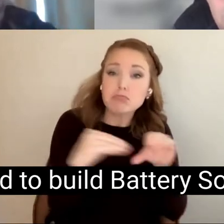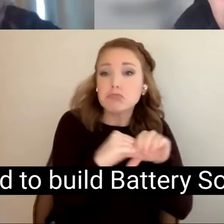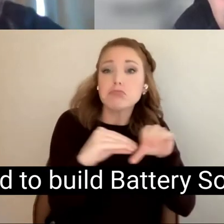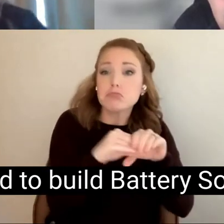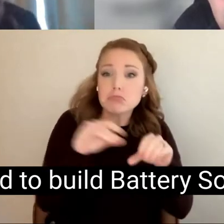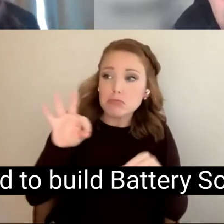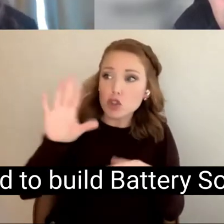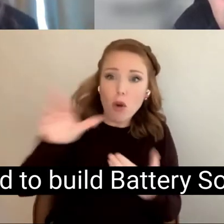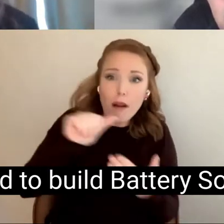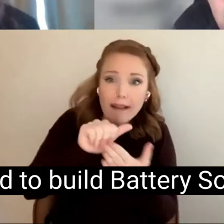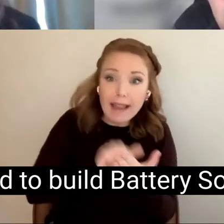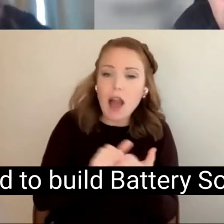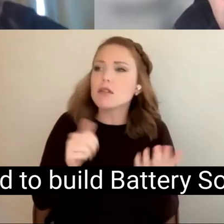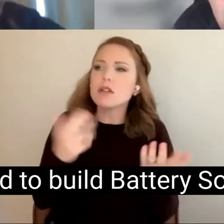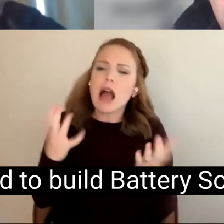that forward to build Battery Source for